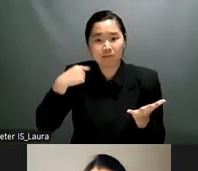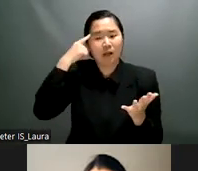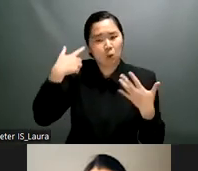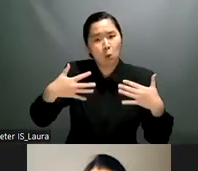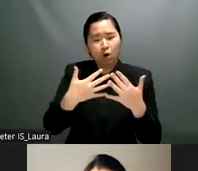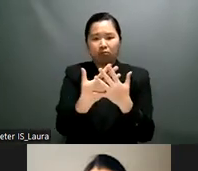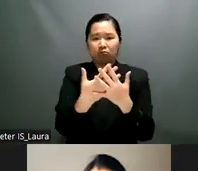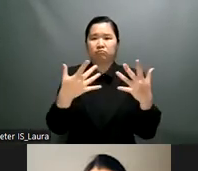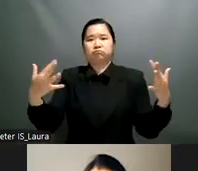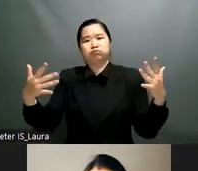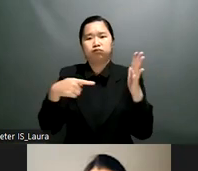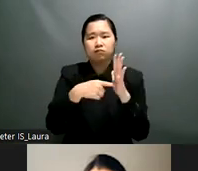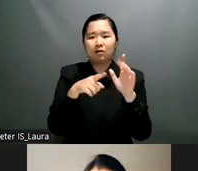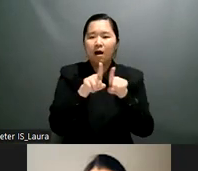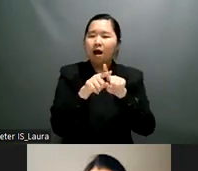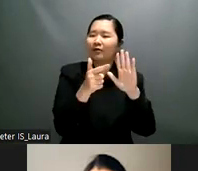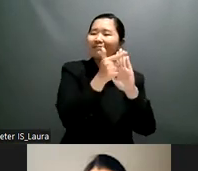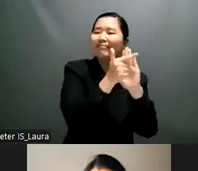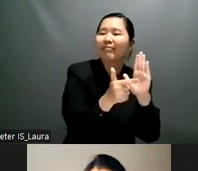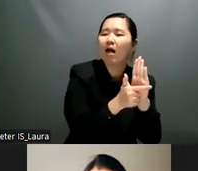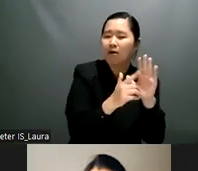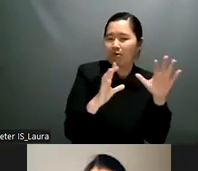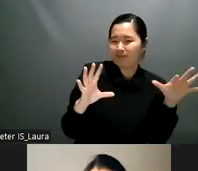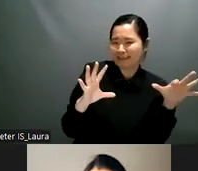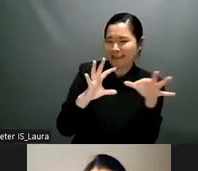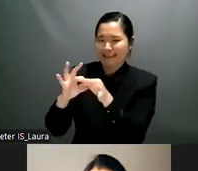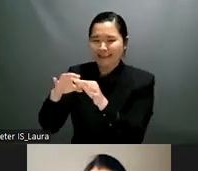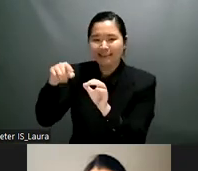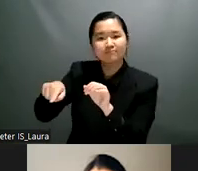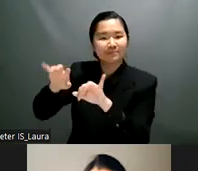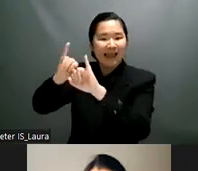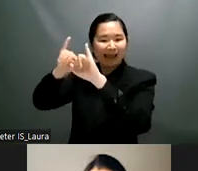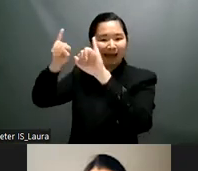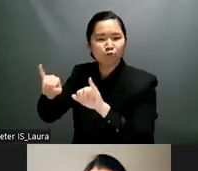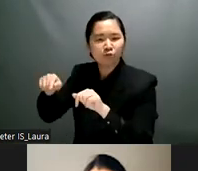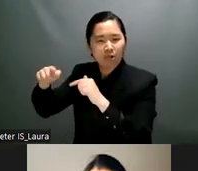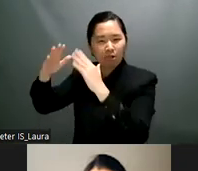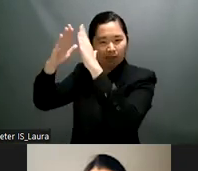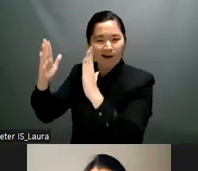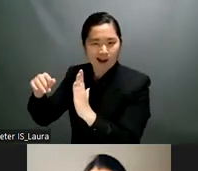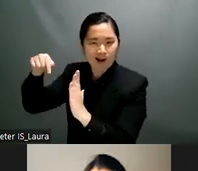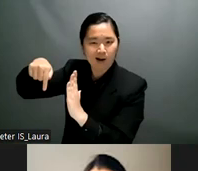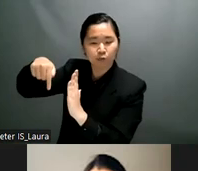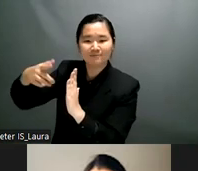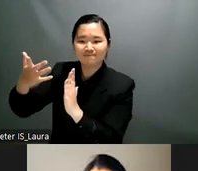girls under guardianship laws that still advocate for force and question among others so really